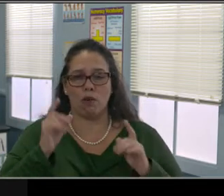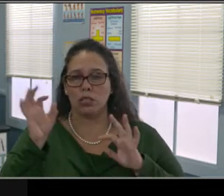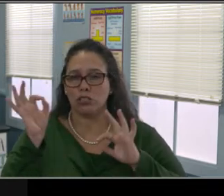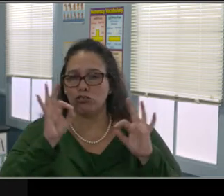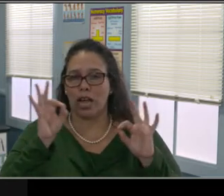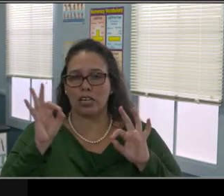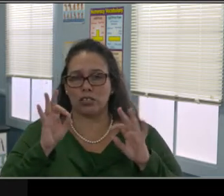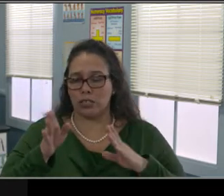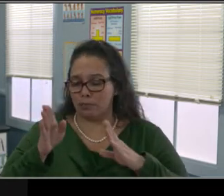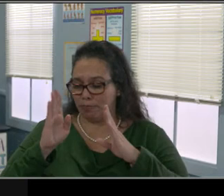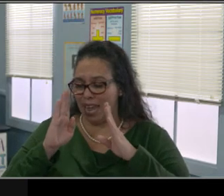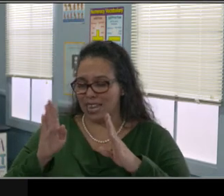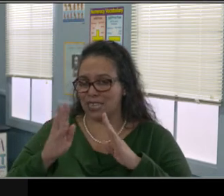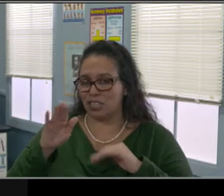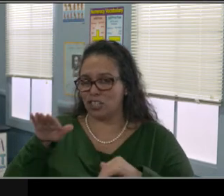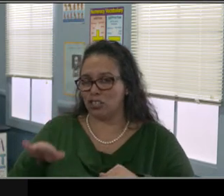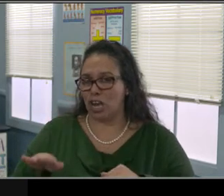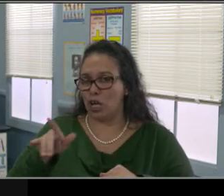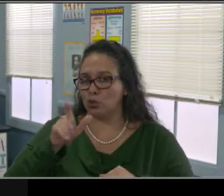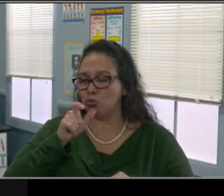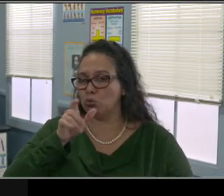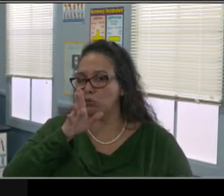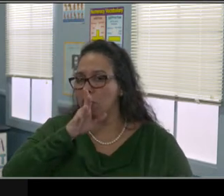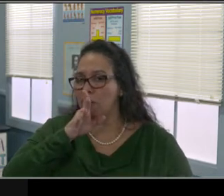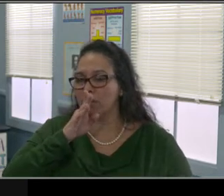but listen to the emotions, okay?